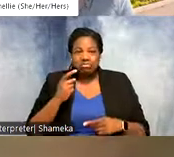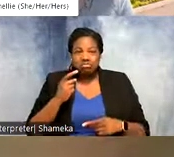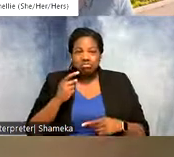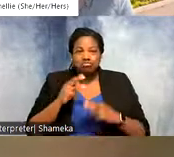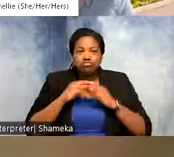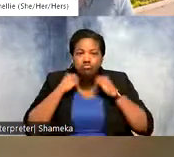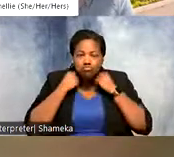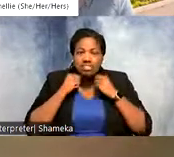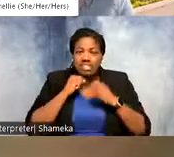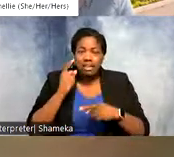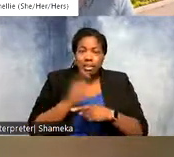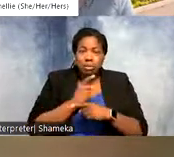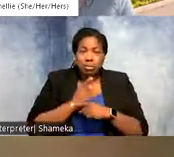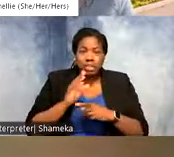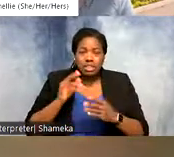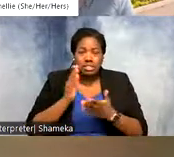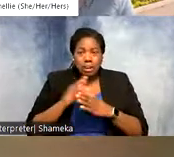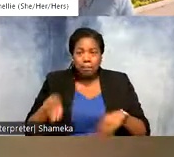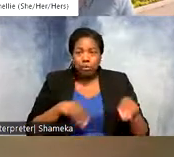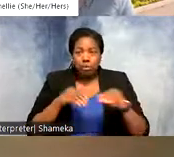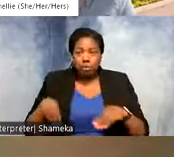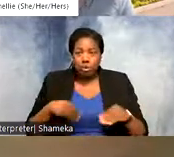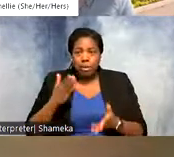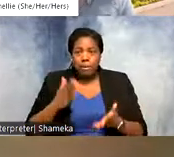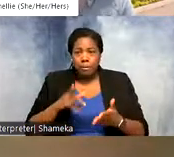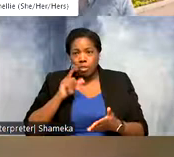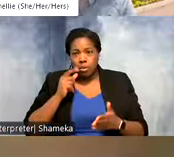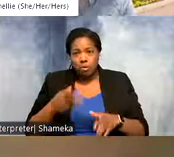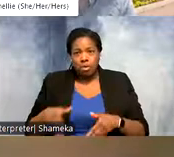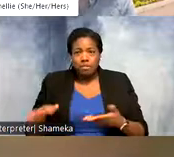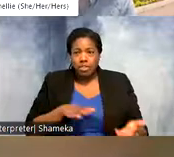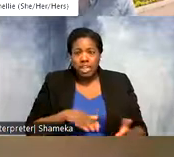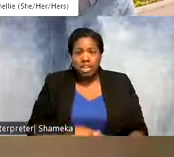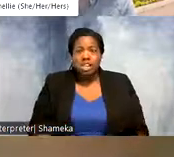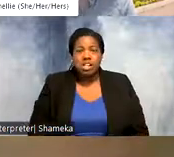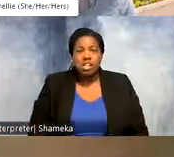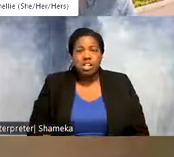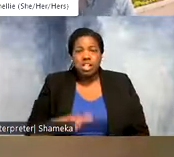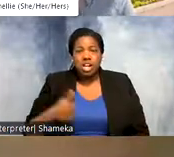you can get a sense that perhaps the bird the bird might have died. Other tags are designed